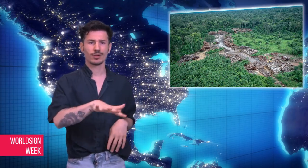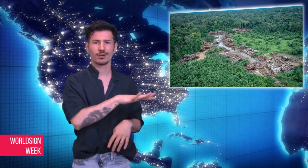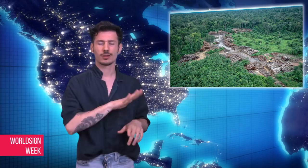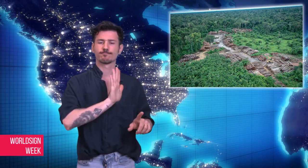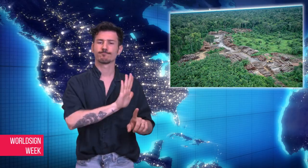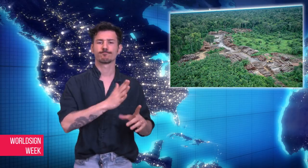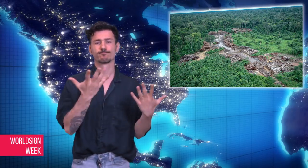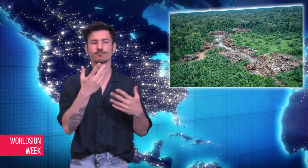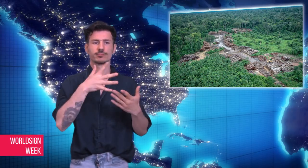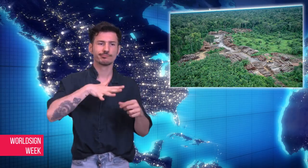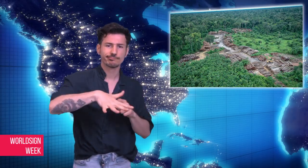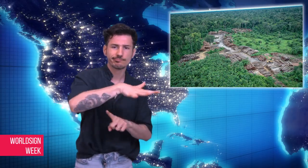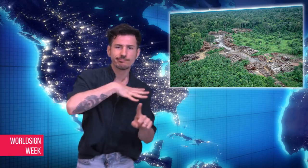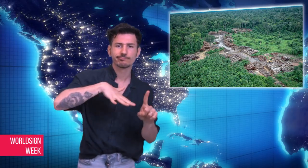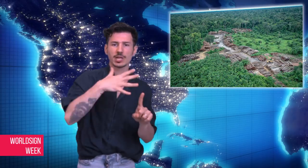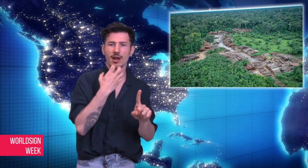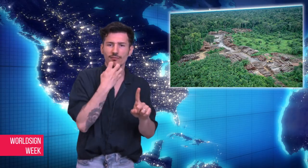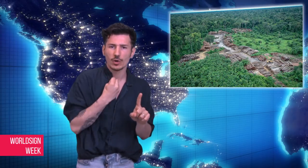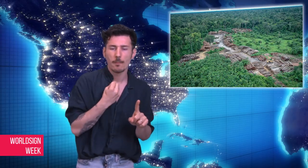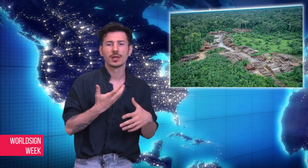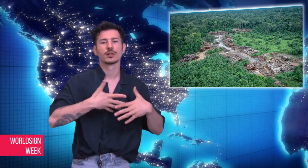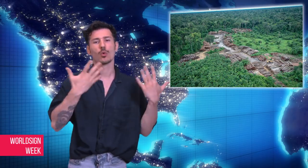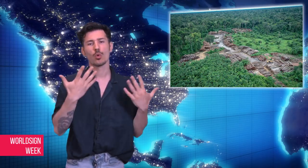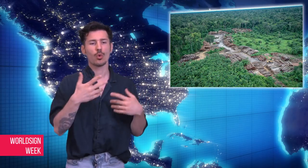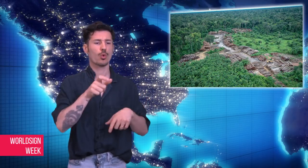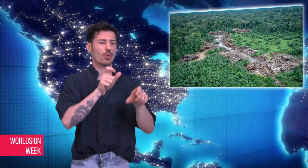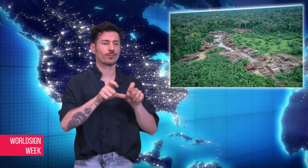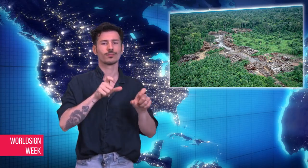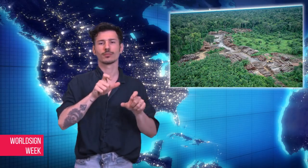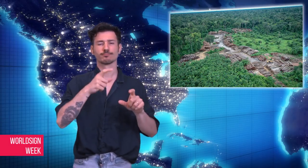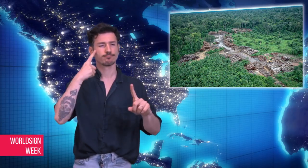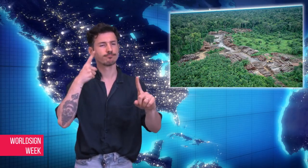government’s plan to assimilate 800,000